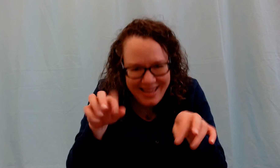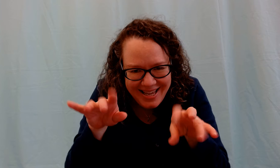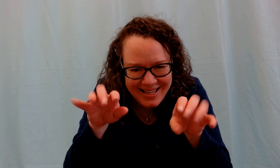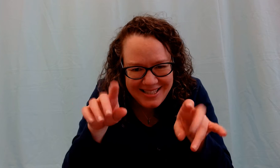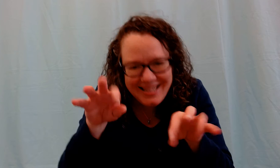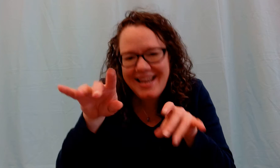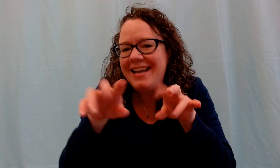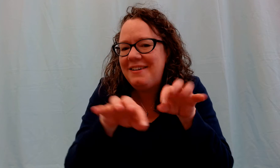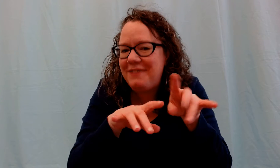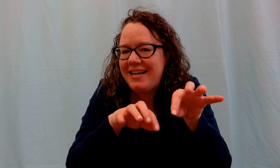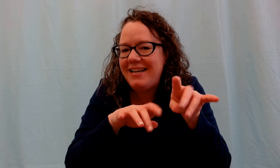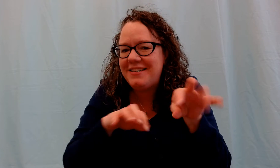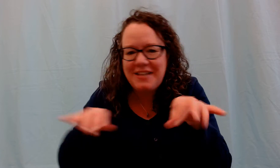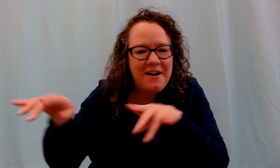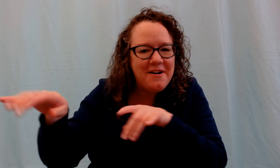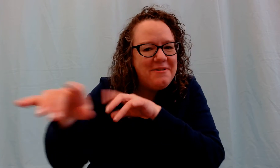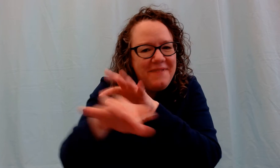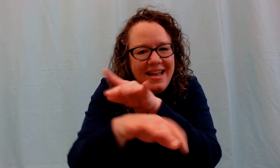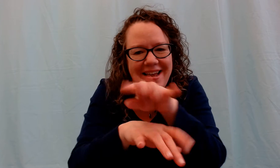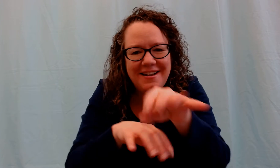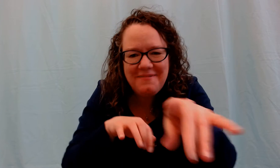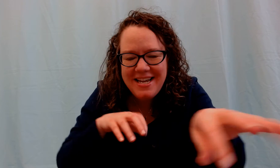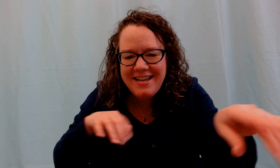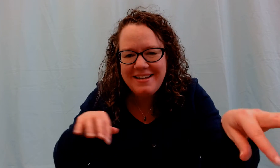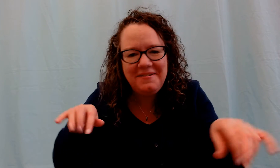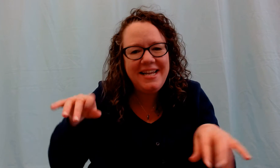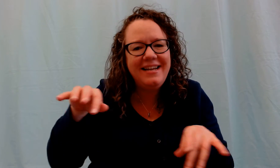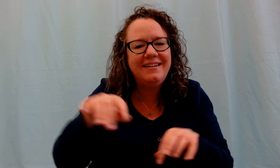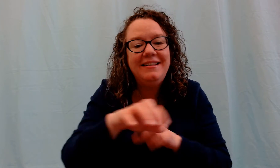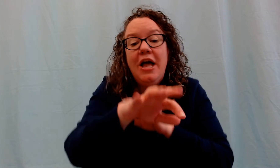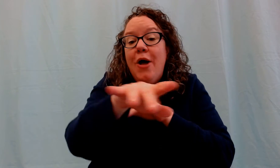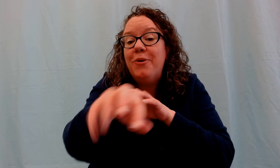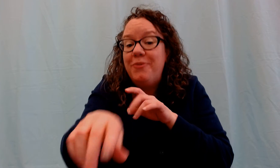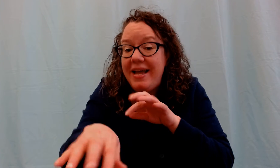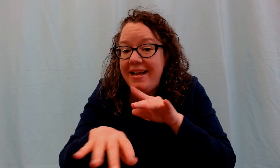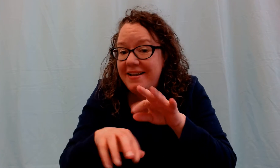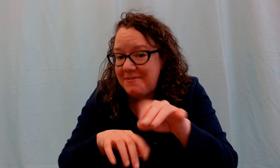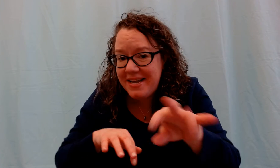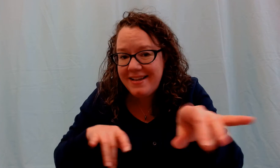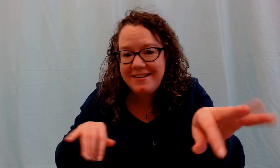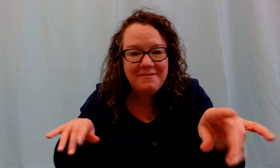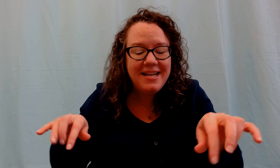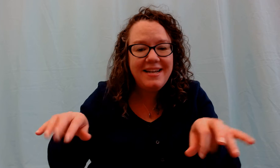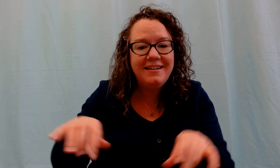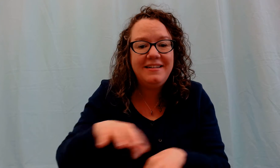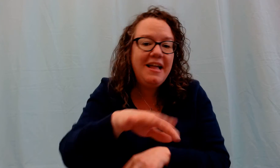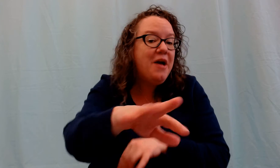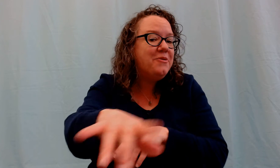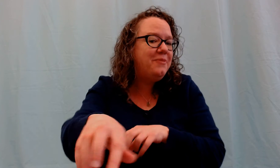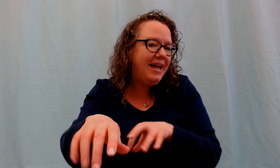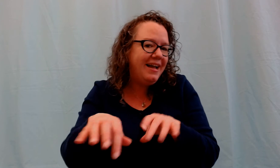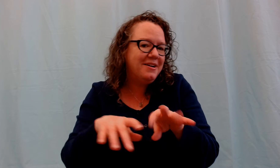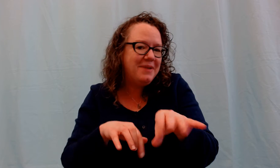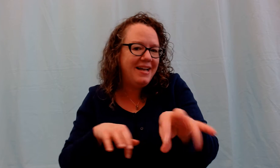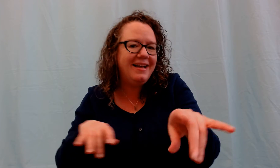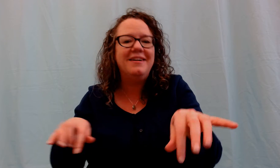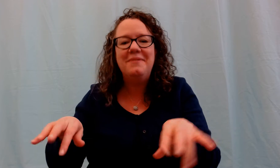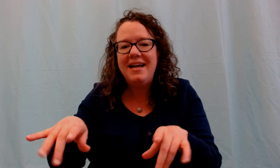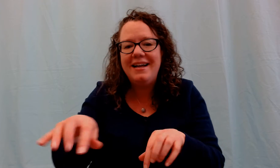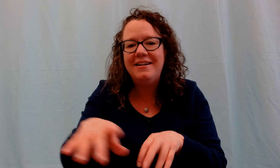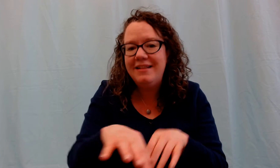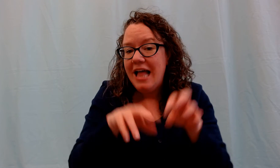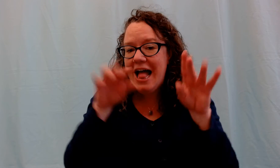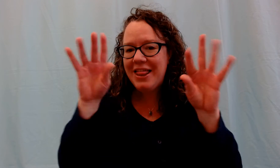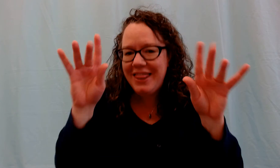#These little fingers go wiggle, wiggle, wiggle. Wiggle, wiggle, wiggle. Wiggle, wiggle, wiggle.#